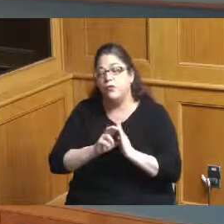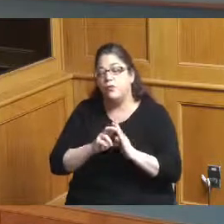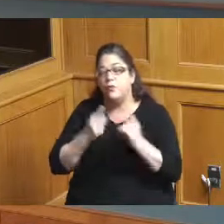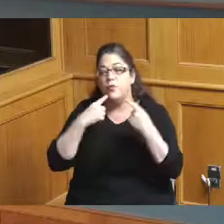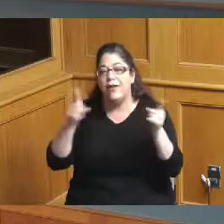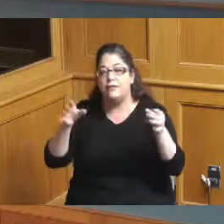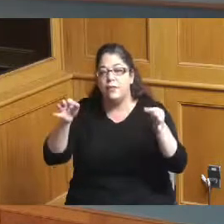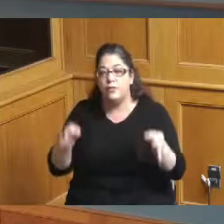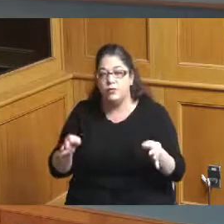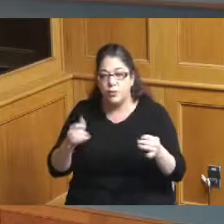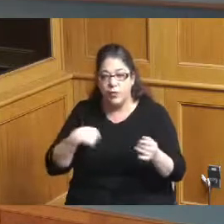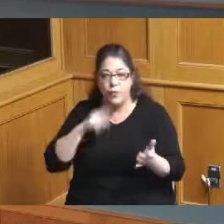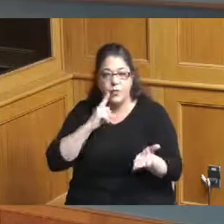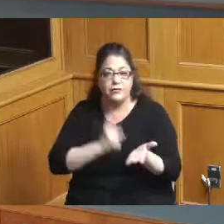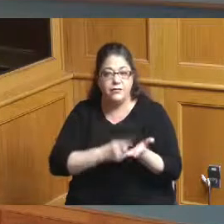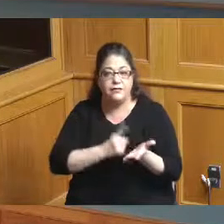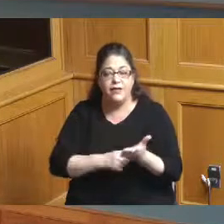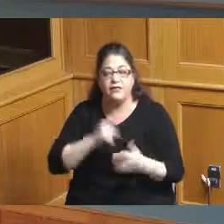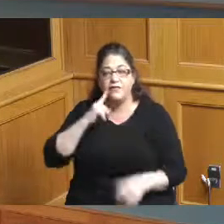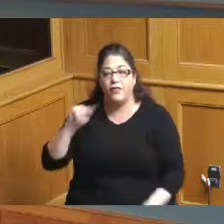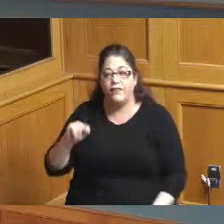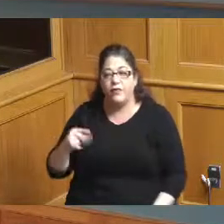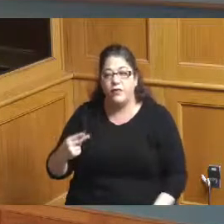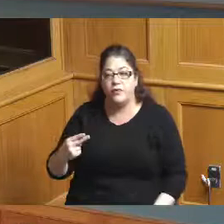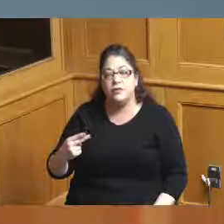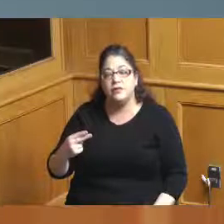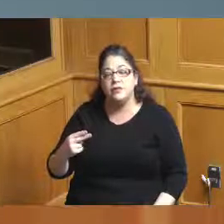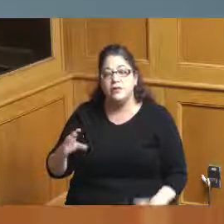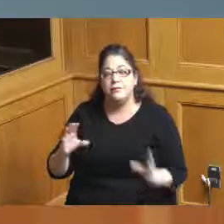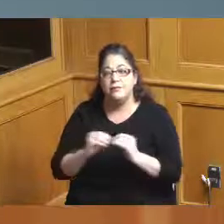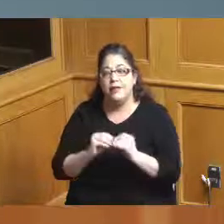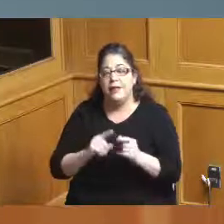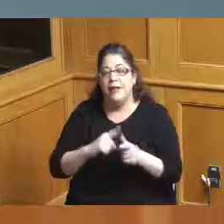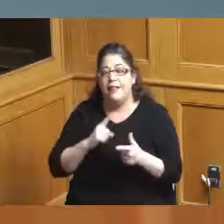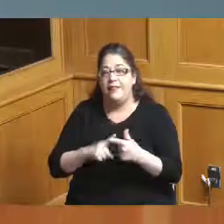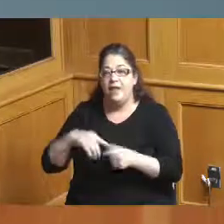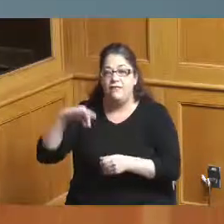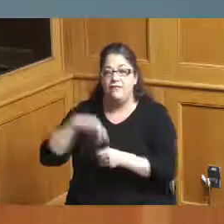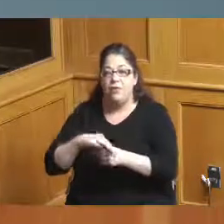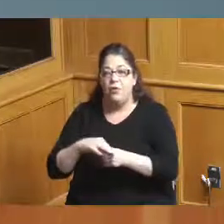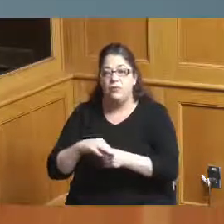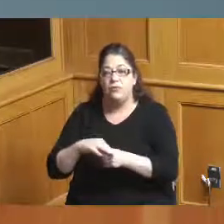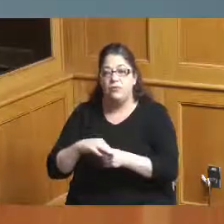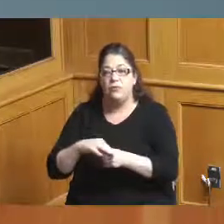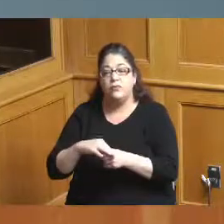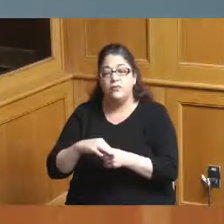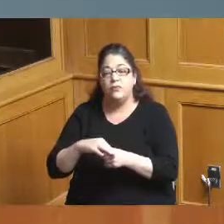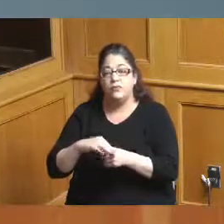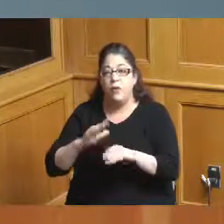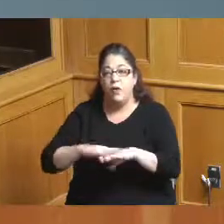would discuss it at our Thursday meeting and then vote on it also on that day so I'd like